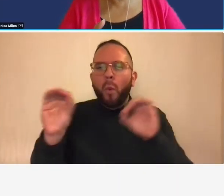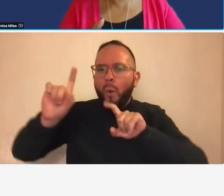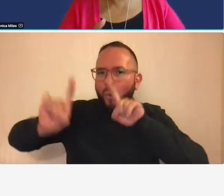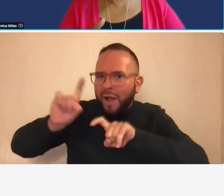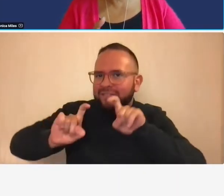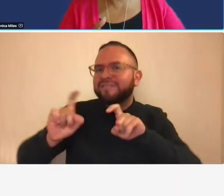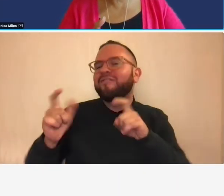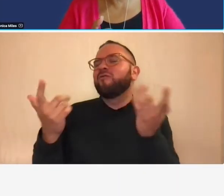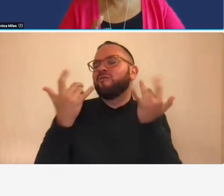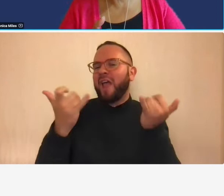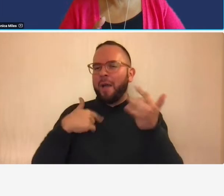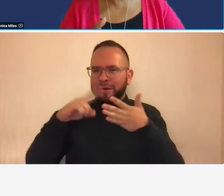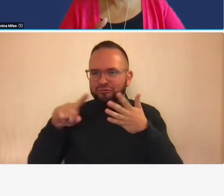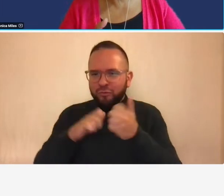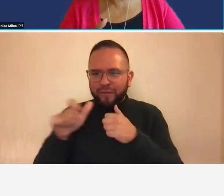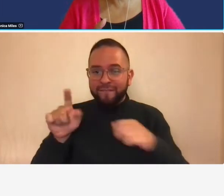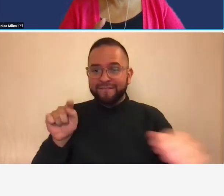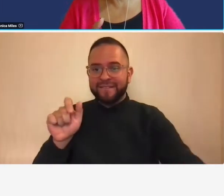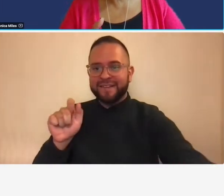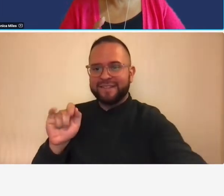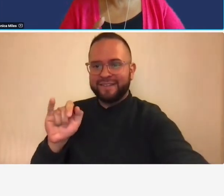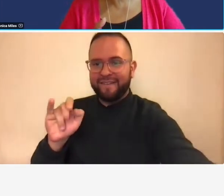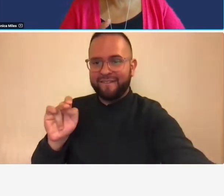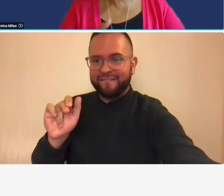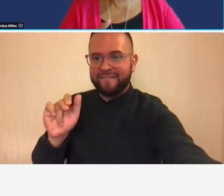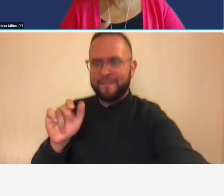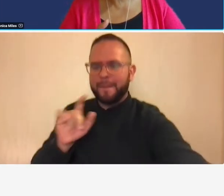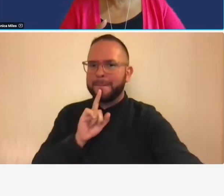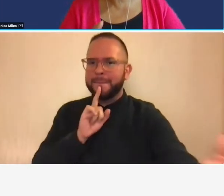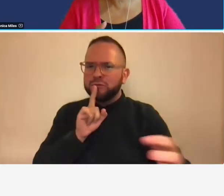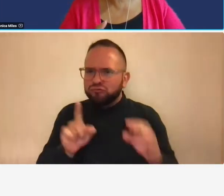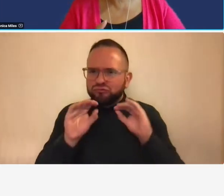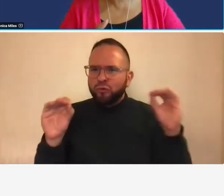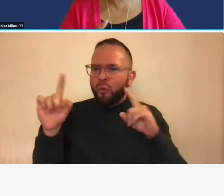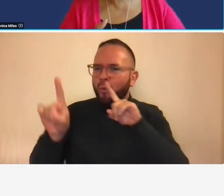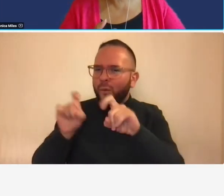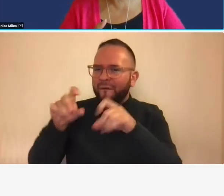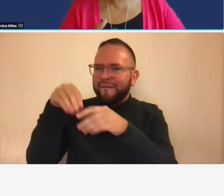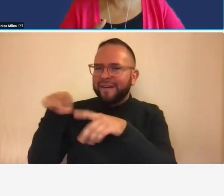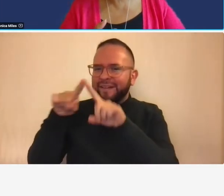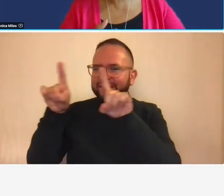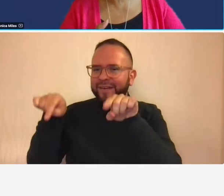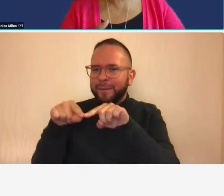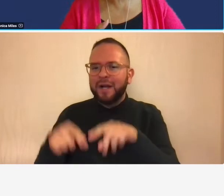any more questions in the q a box before i move forward yeah we don't have more questions so far